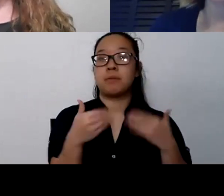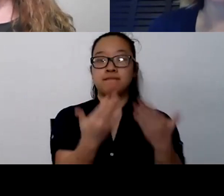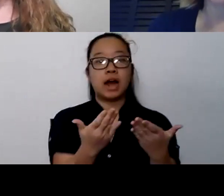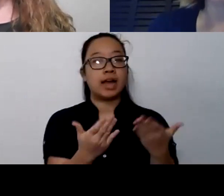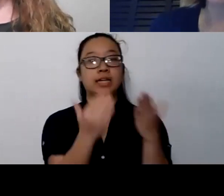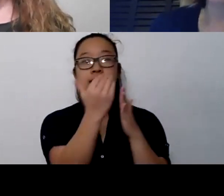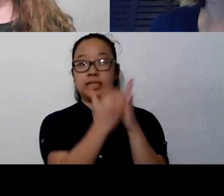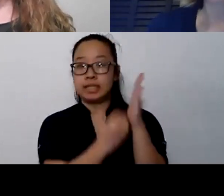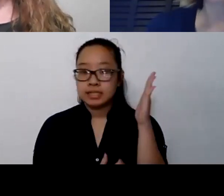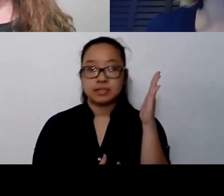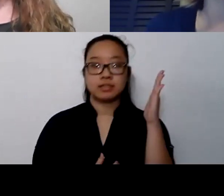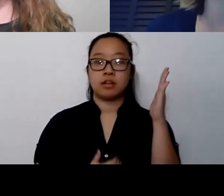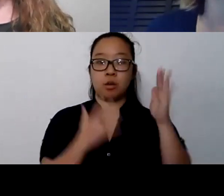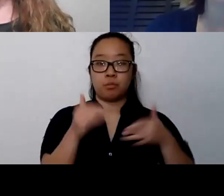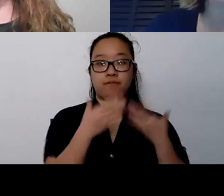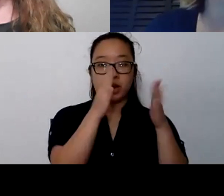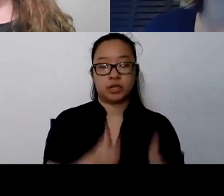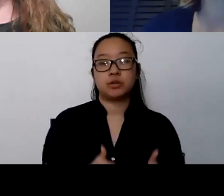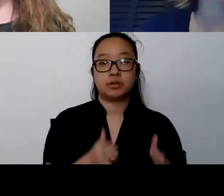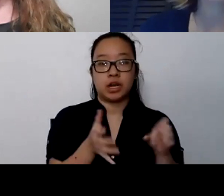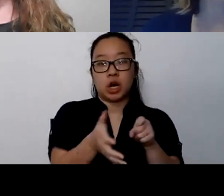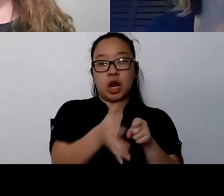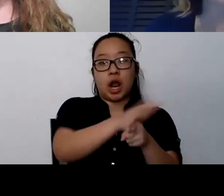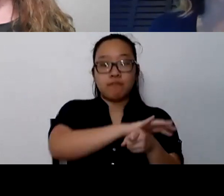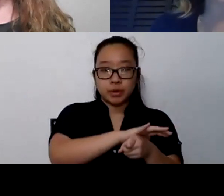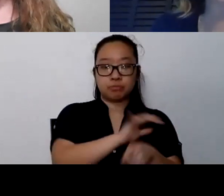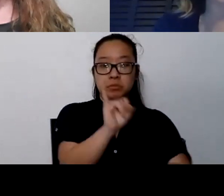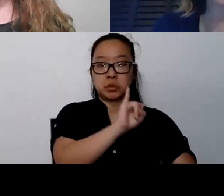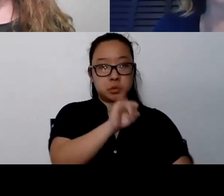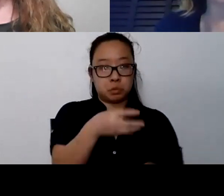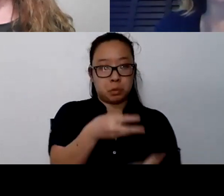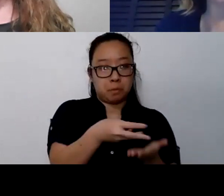that are covered by your insurance. And I think most places now